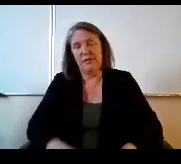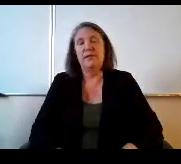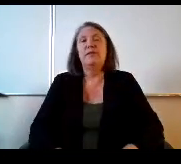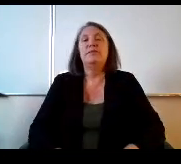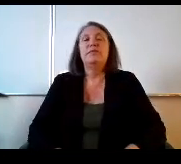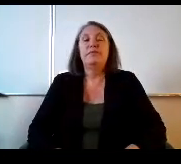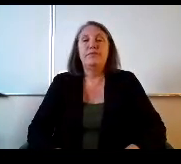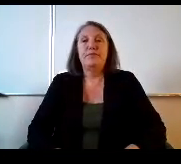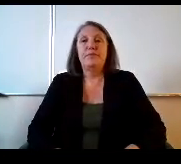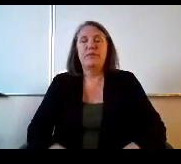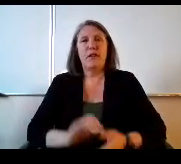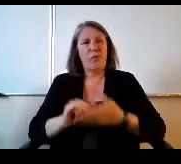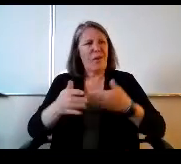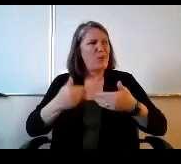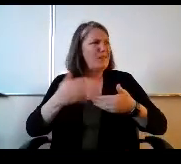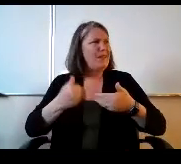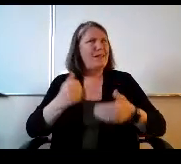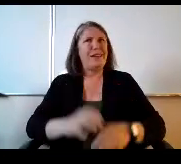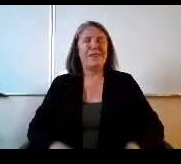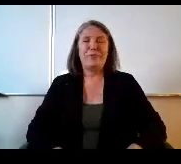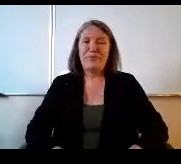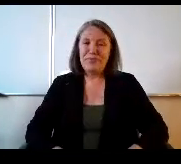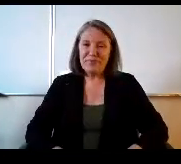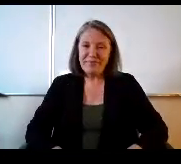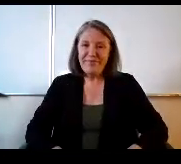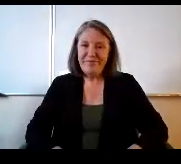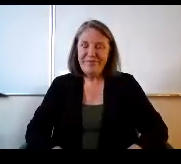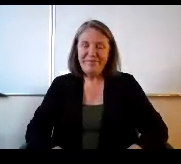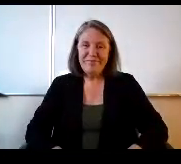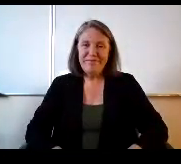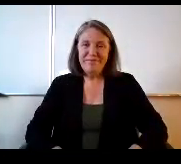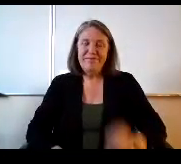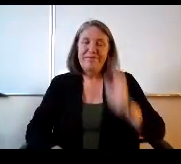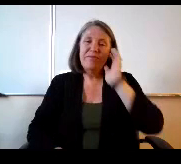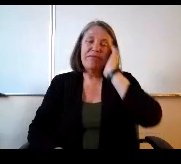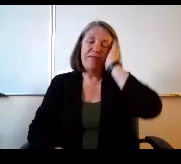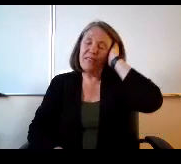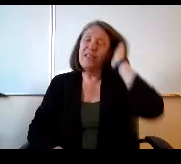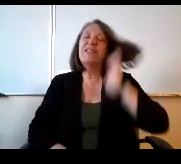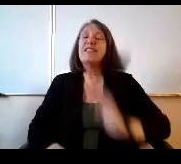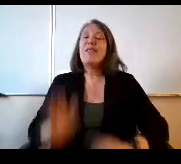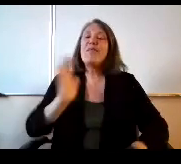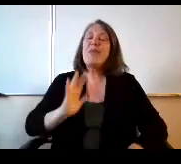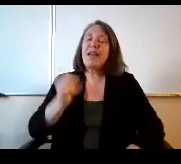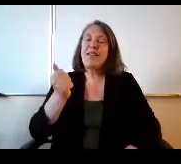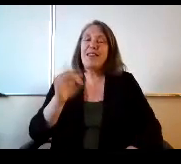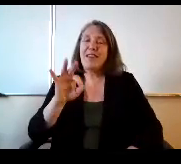That was easy. So back in the 1990s. I'm dating myself.